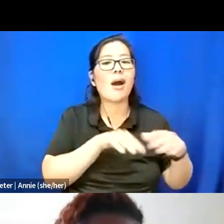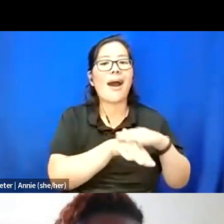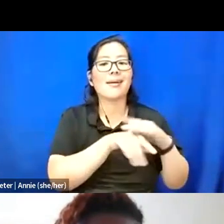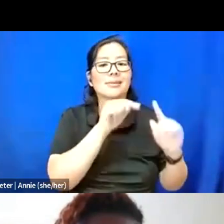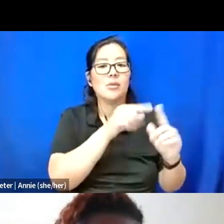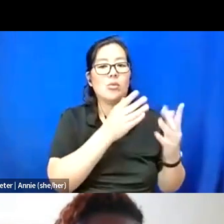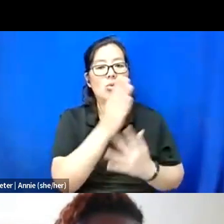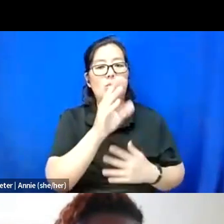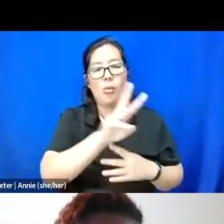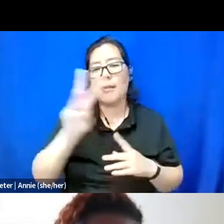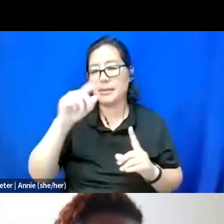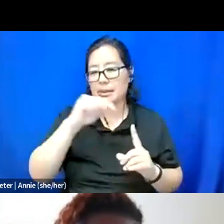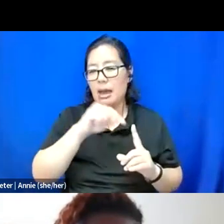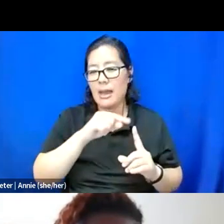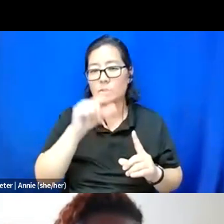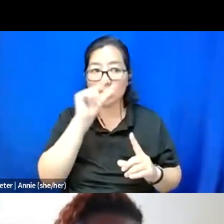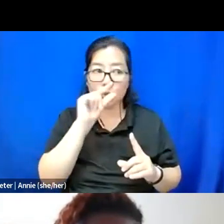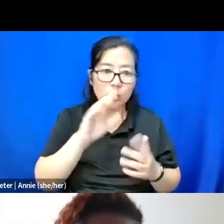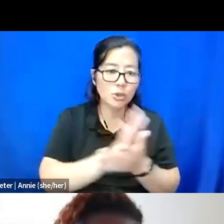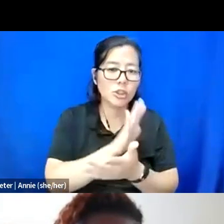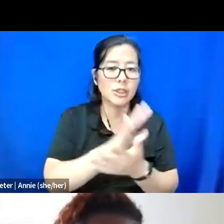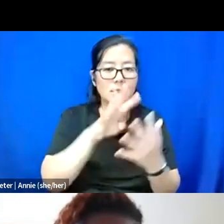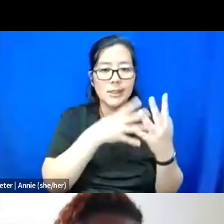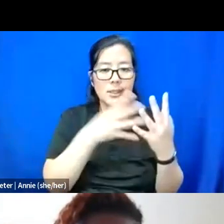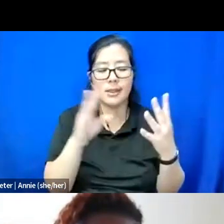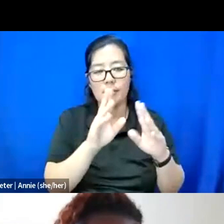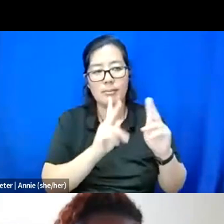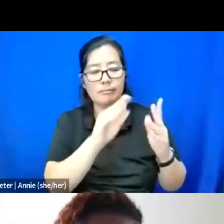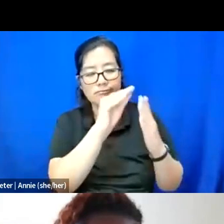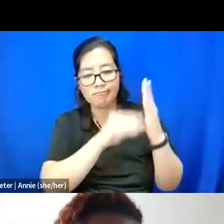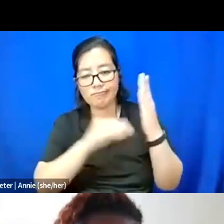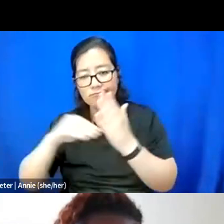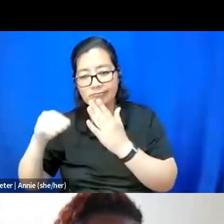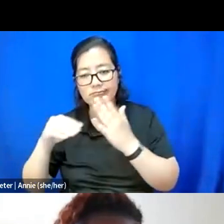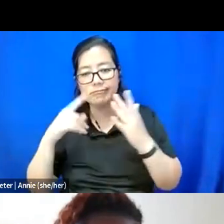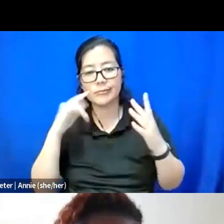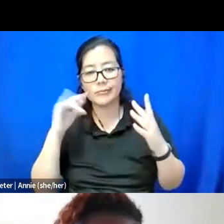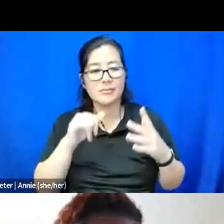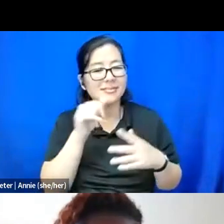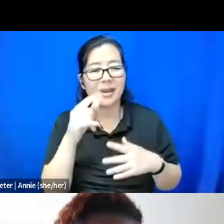There's a Google sheet that people fill out, not because we're looking to, like,